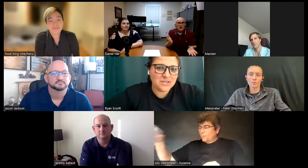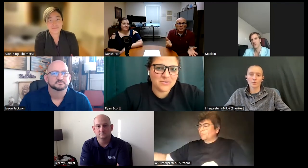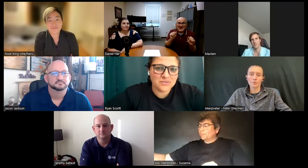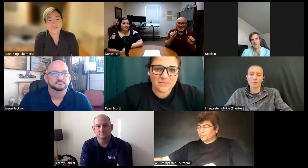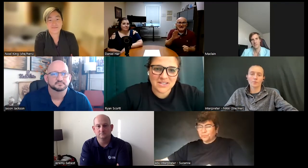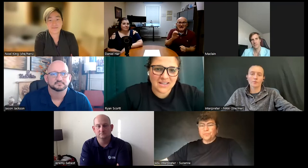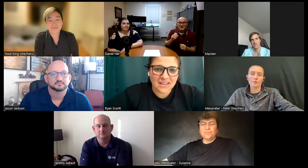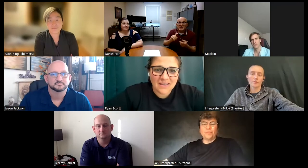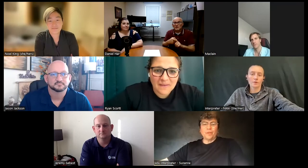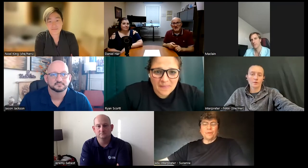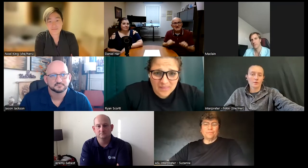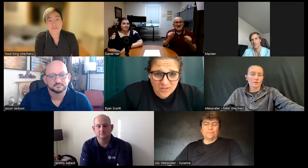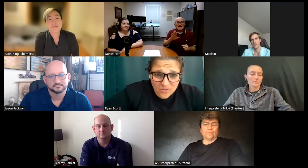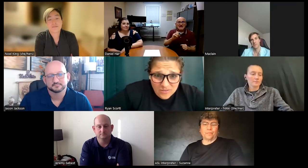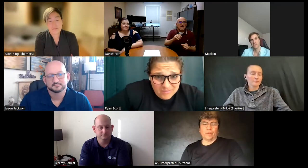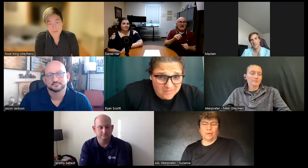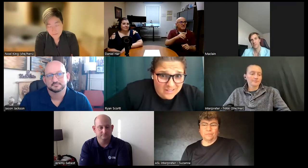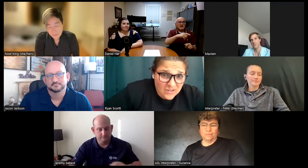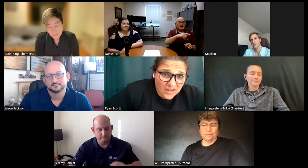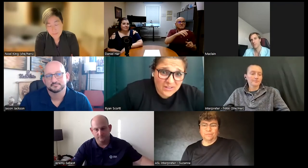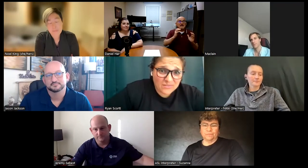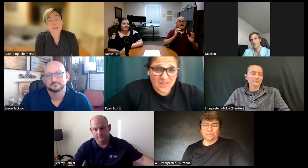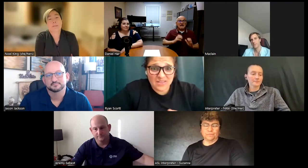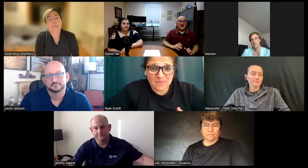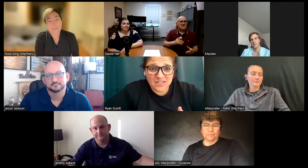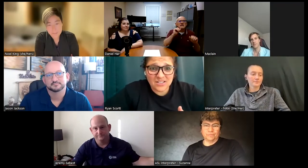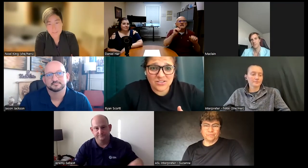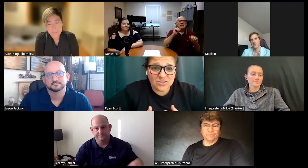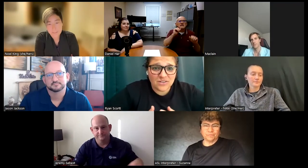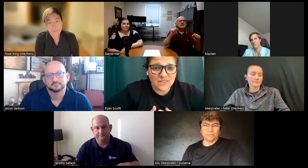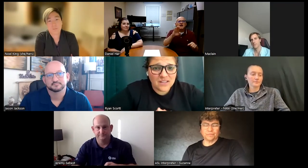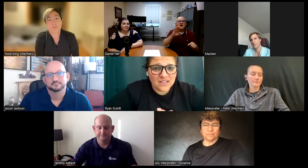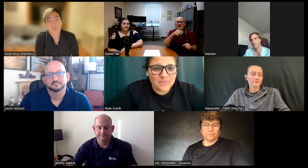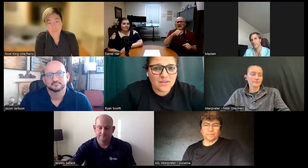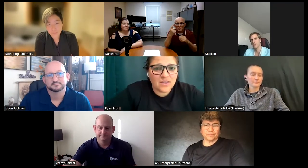goosebumps like you don't have the ability to do certain things but the